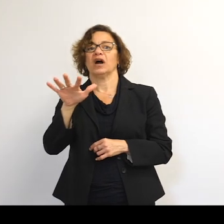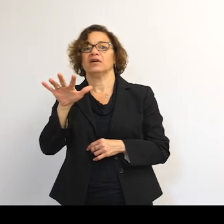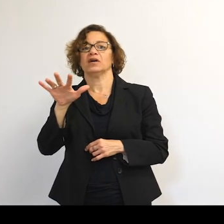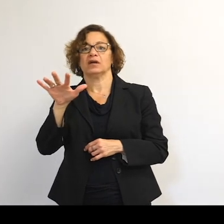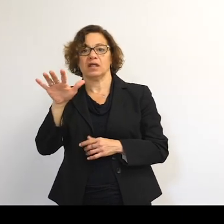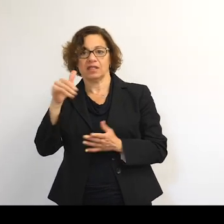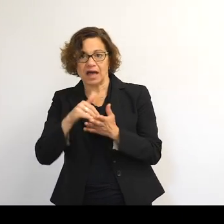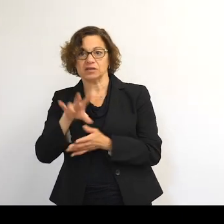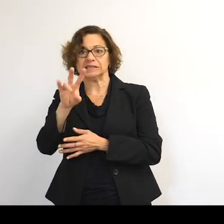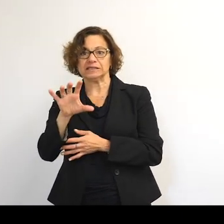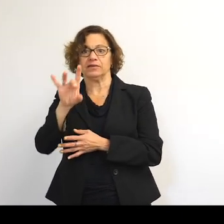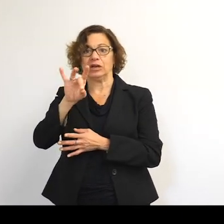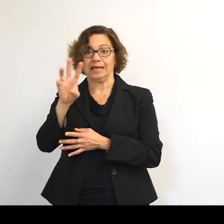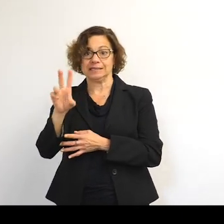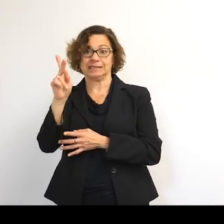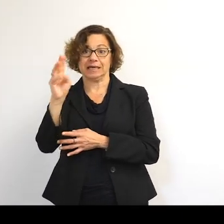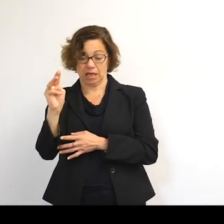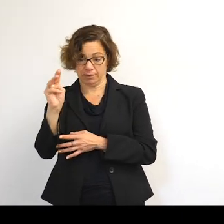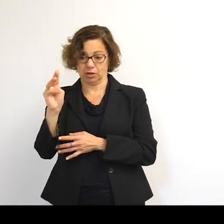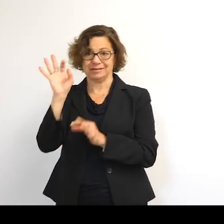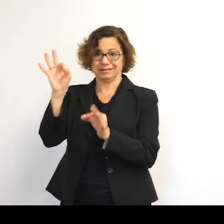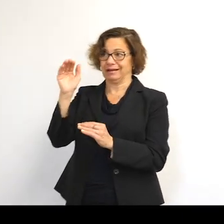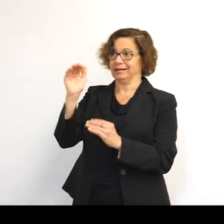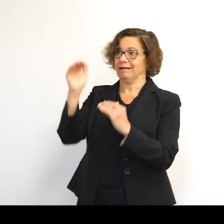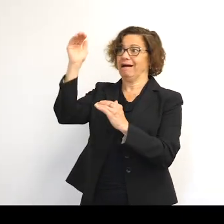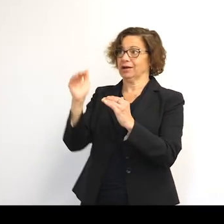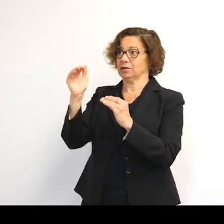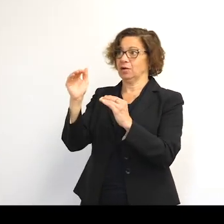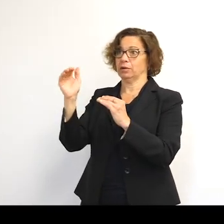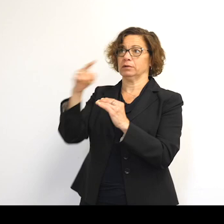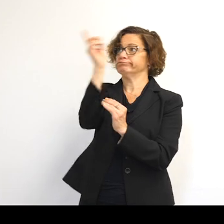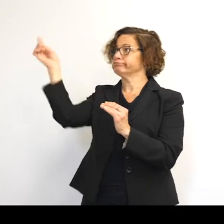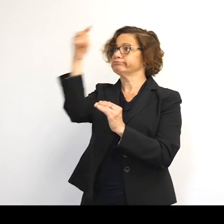Any higher or lower and it'd be moving in the sky. But at that exact altitude, it's static.